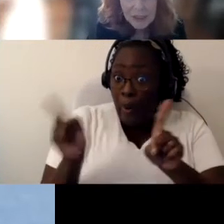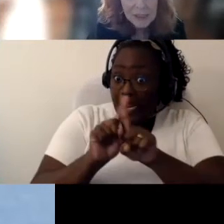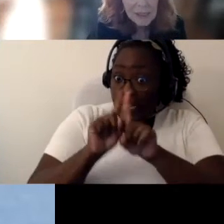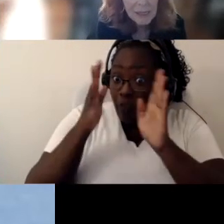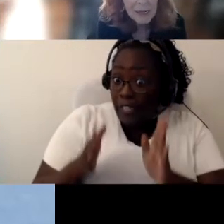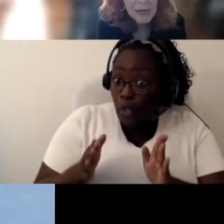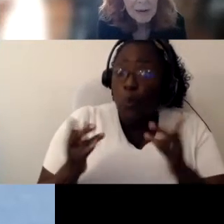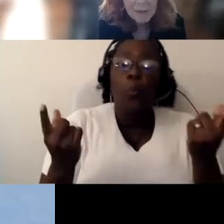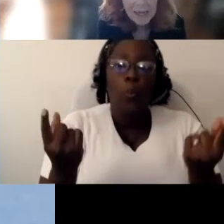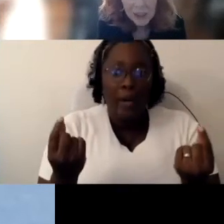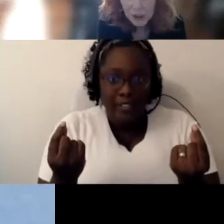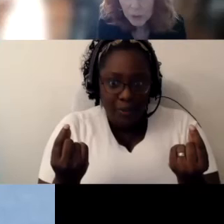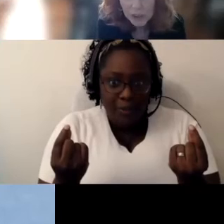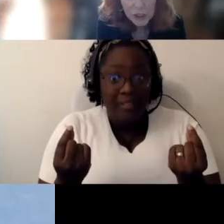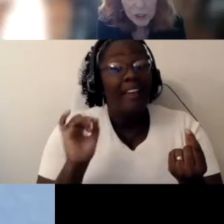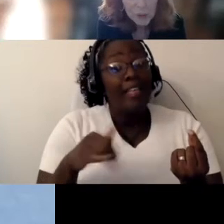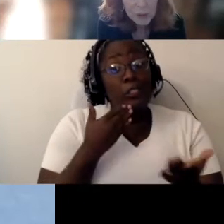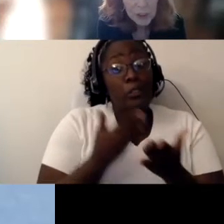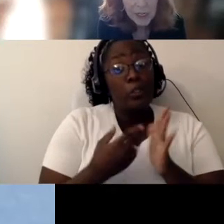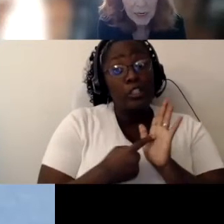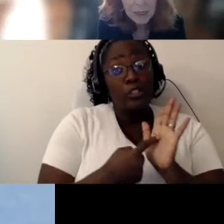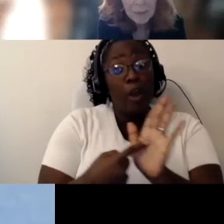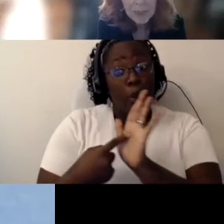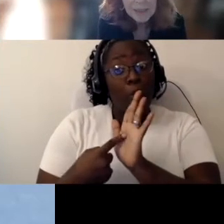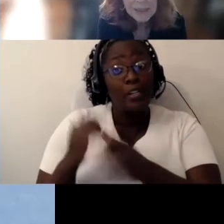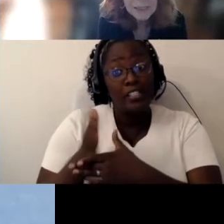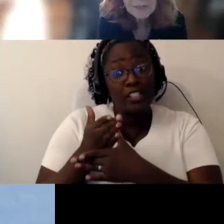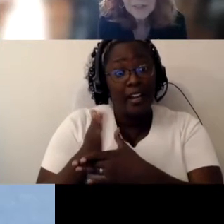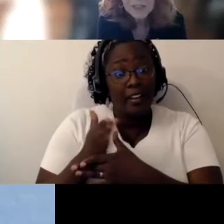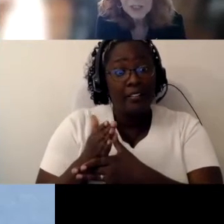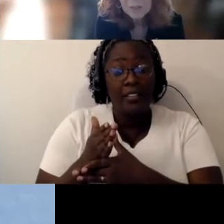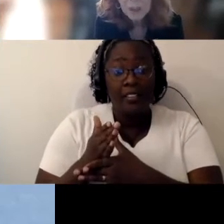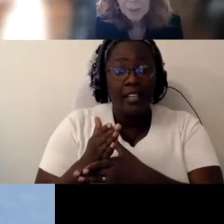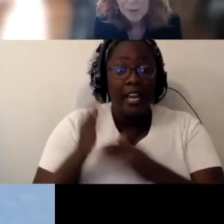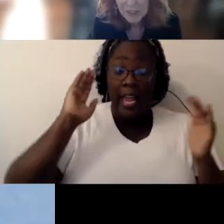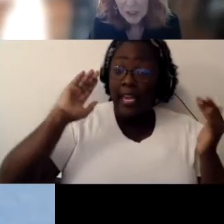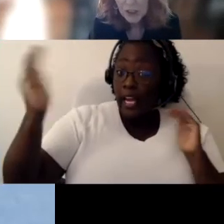And that's a good one, to show and share a comparison of interviewers and paraprofessionals